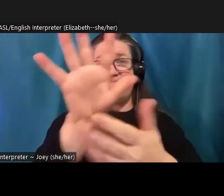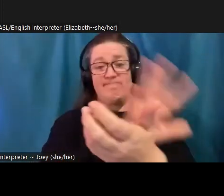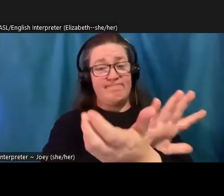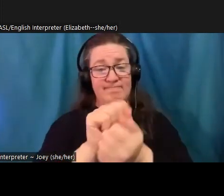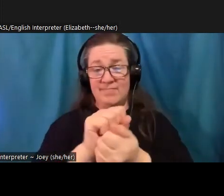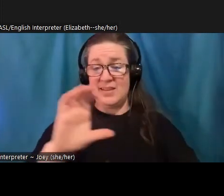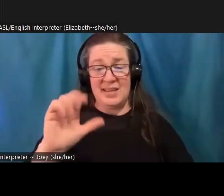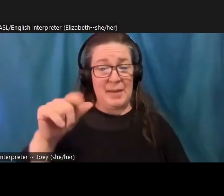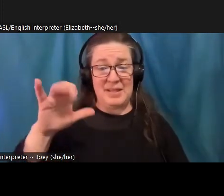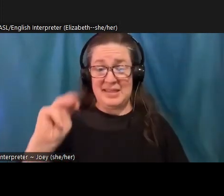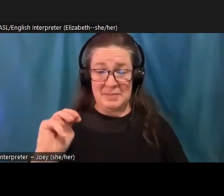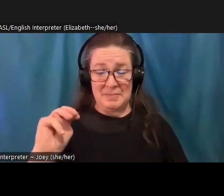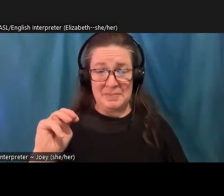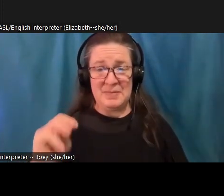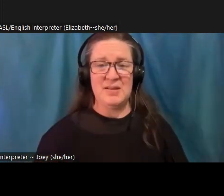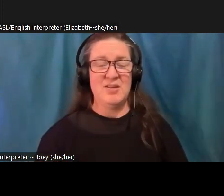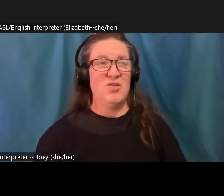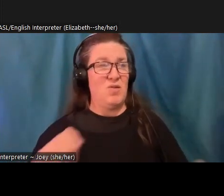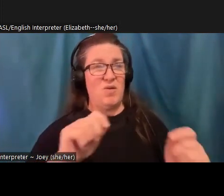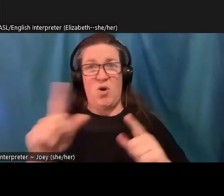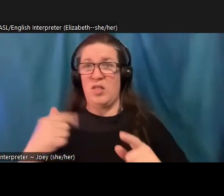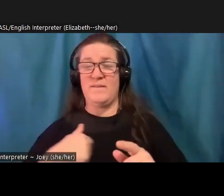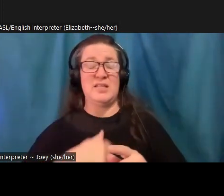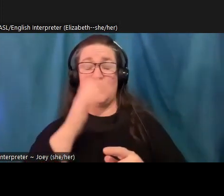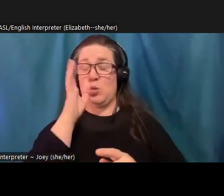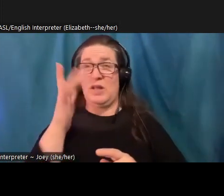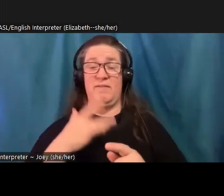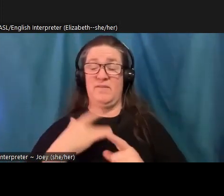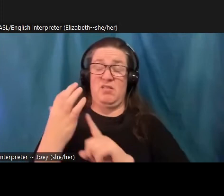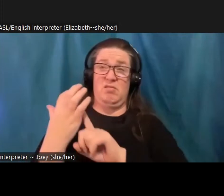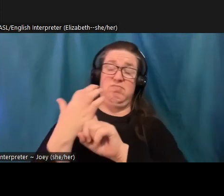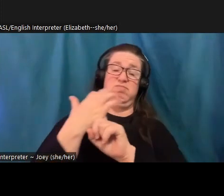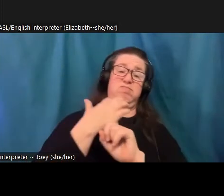us actually just getting crushed under the the magnitude and the